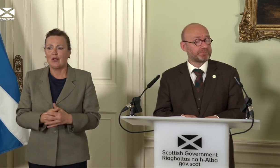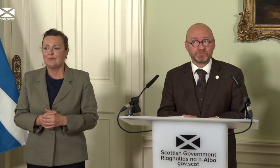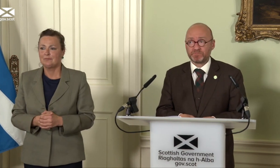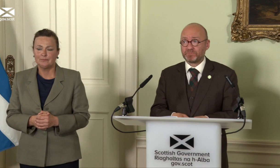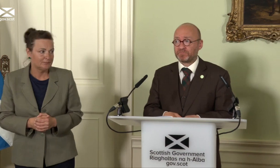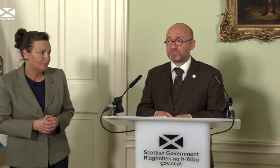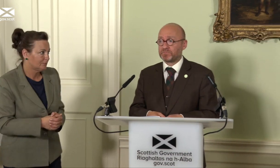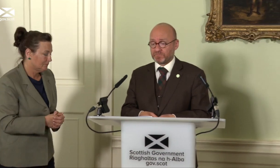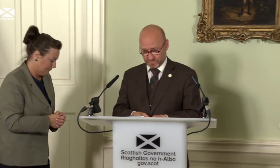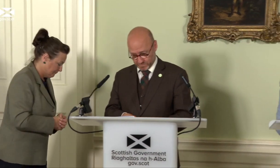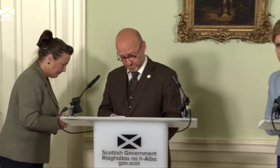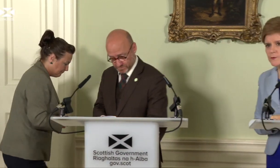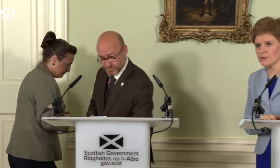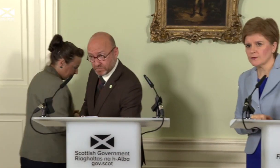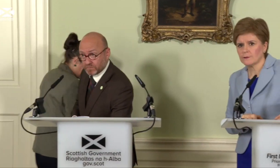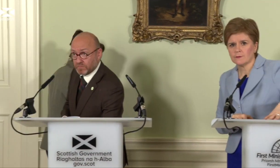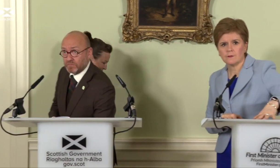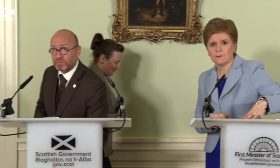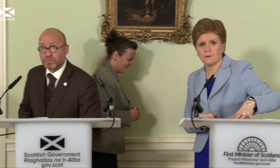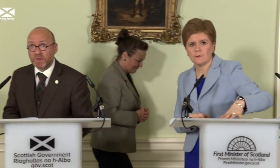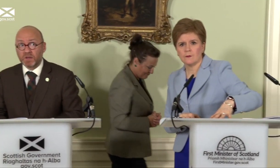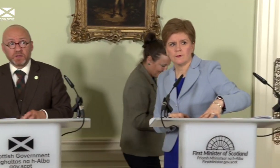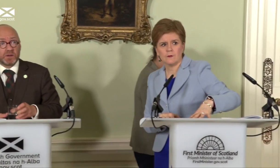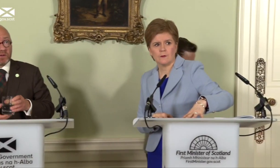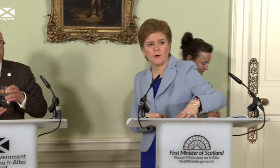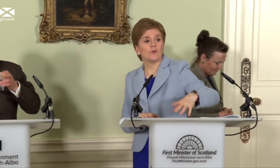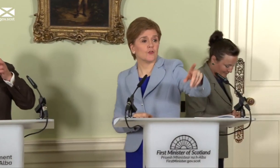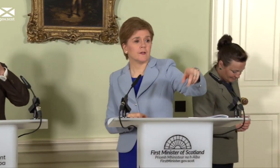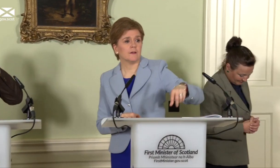PA, do you want to ask a question? Oh, sorry.